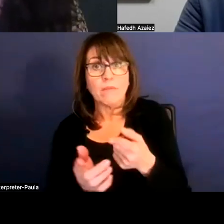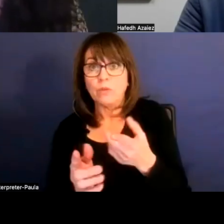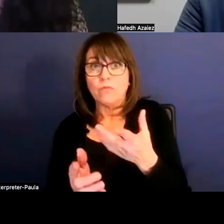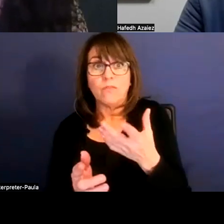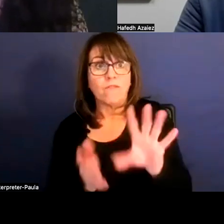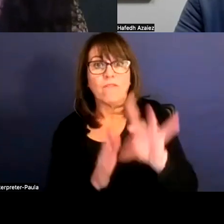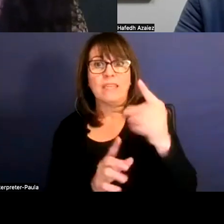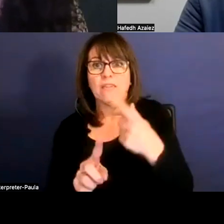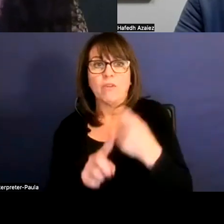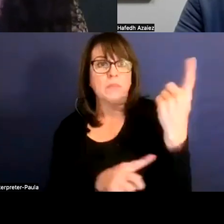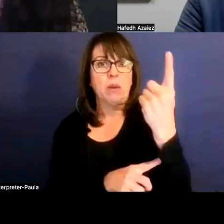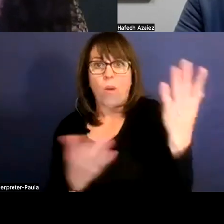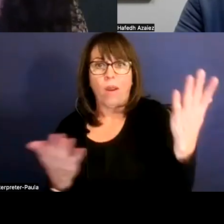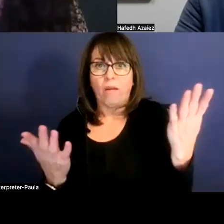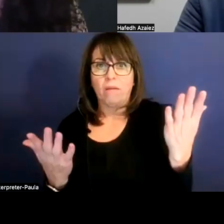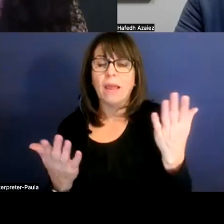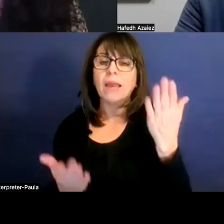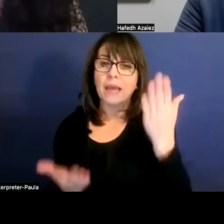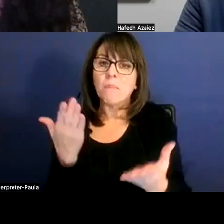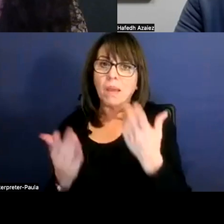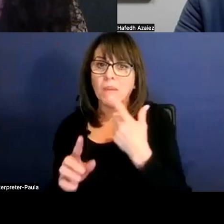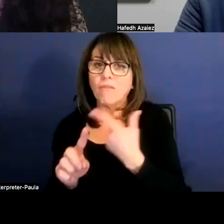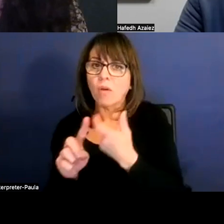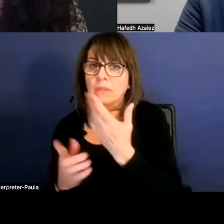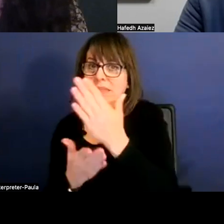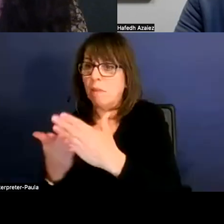in some category of salaries. But at the time,